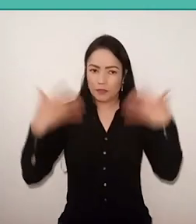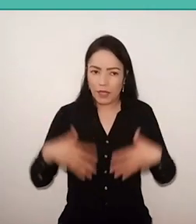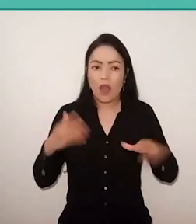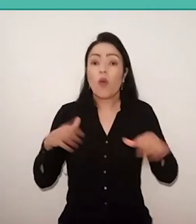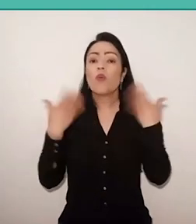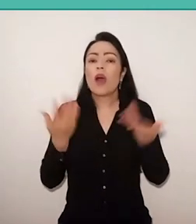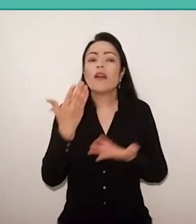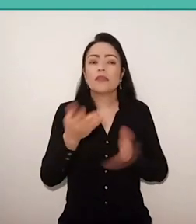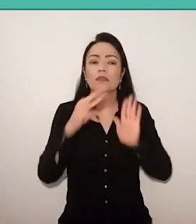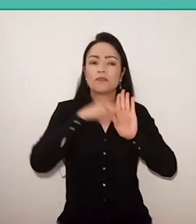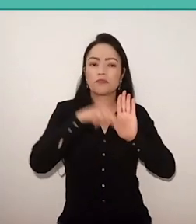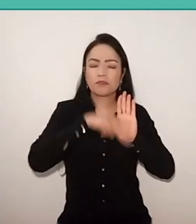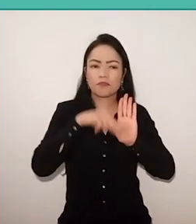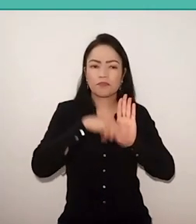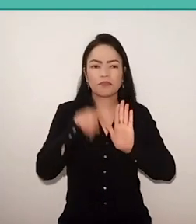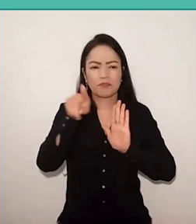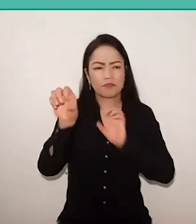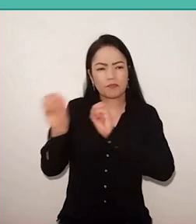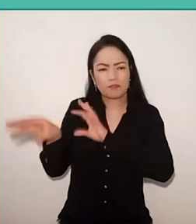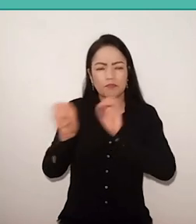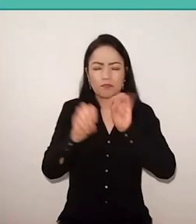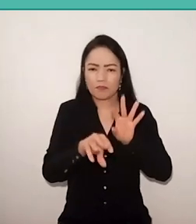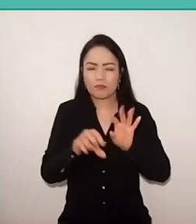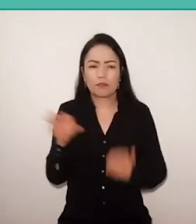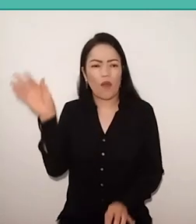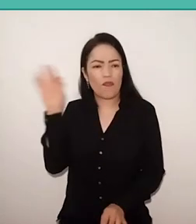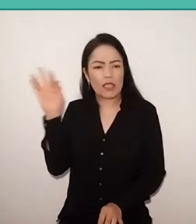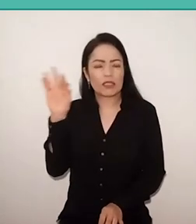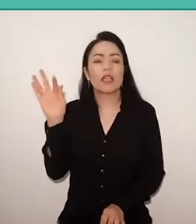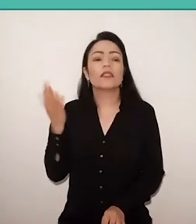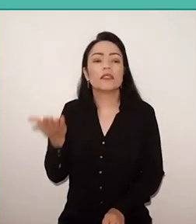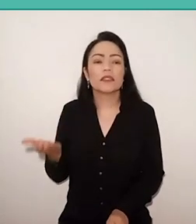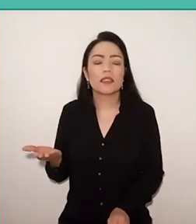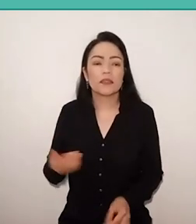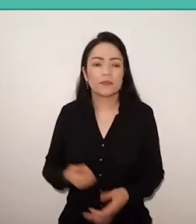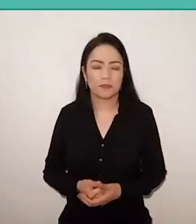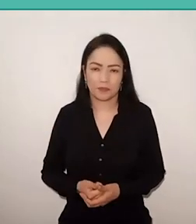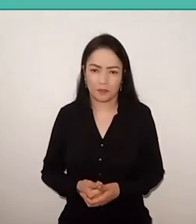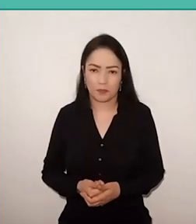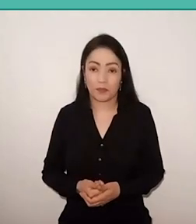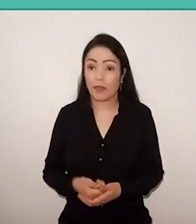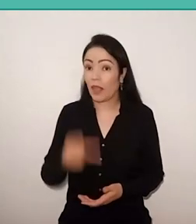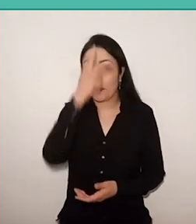you are teaching French to these refugees?”. And people said: "We are teaching